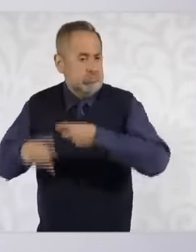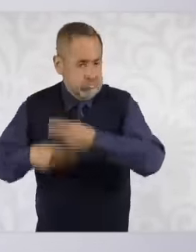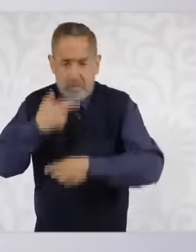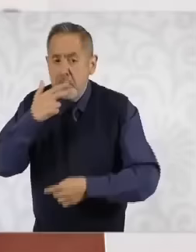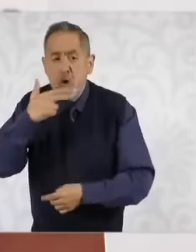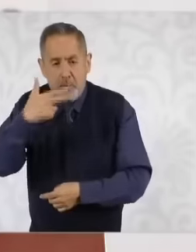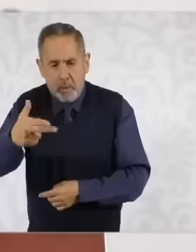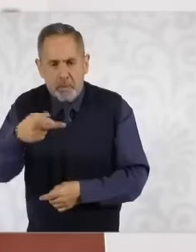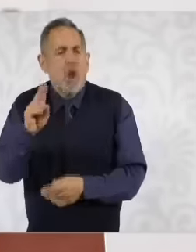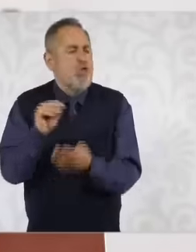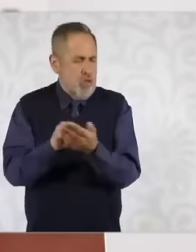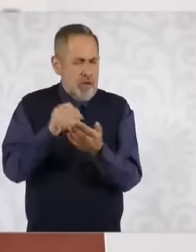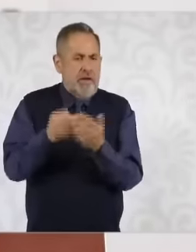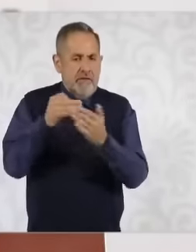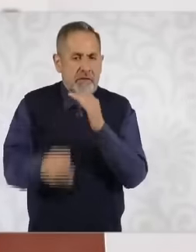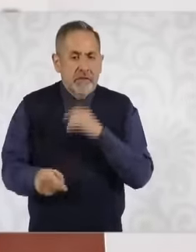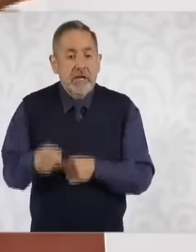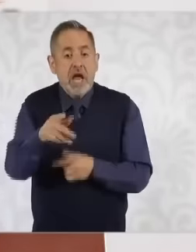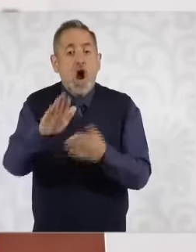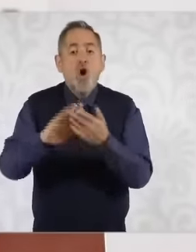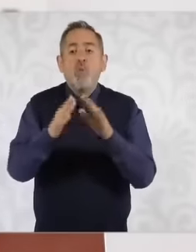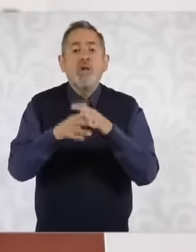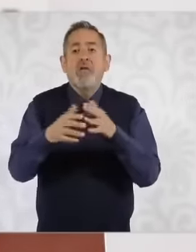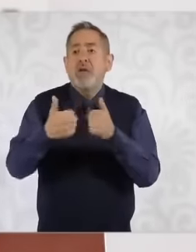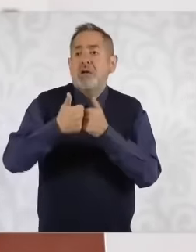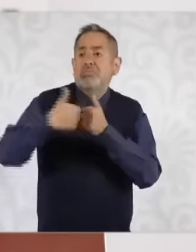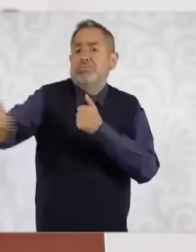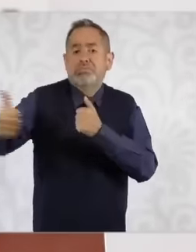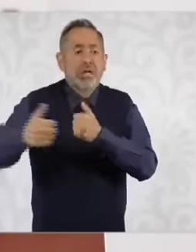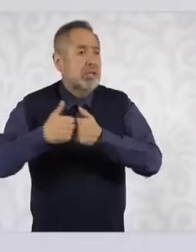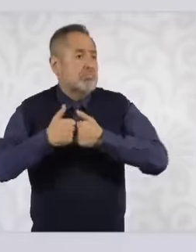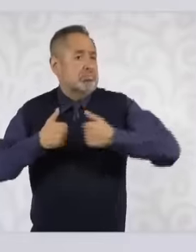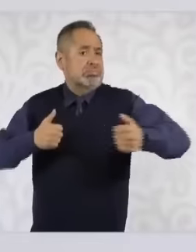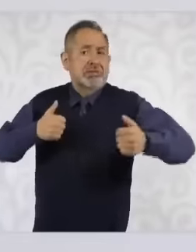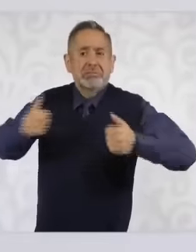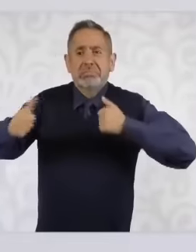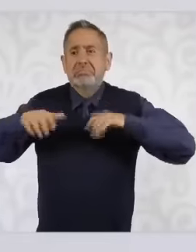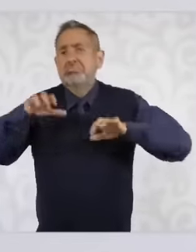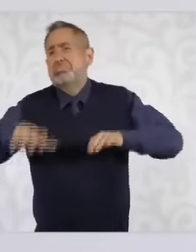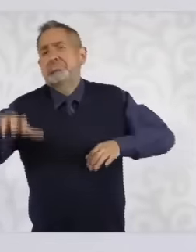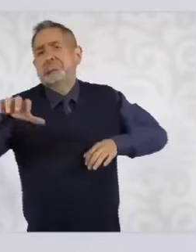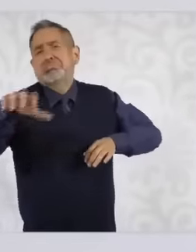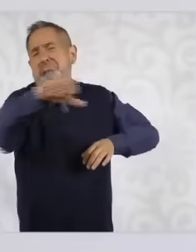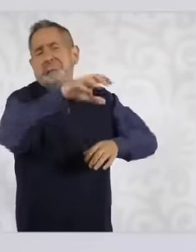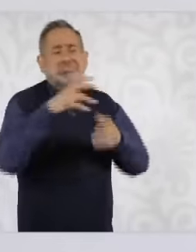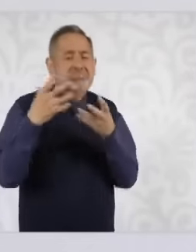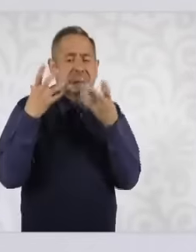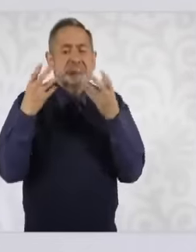they live in very isolated communities, there are many communities, so both